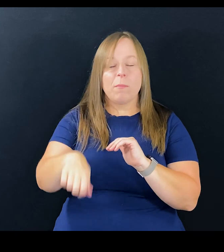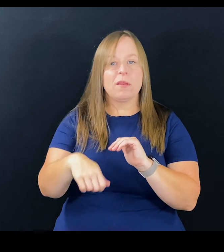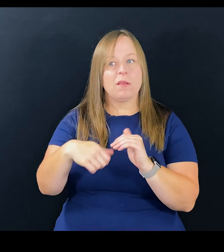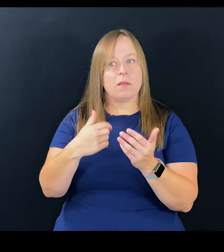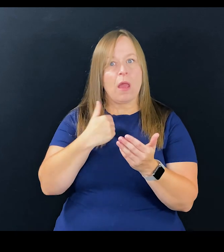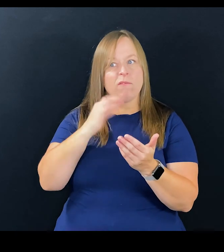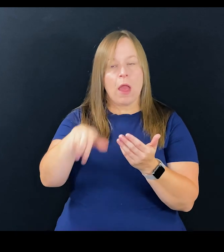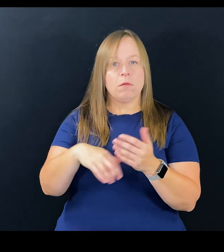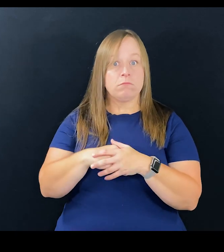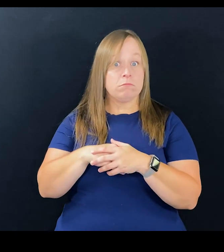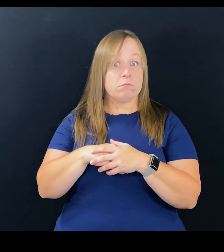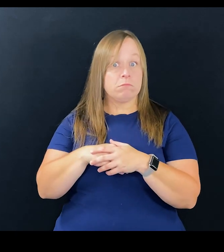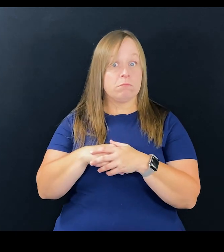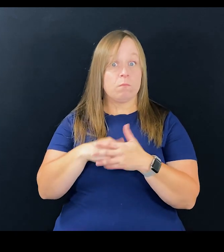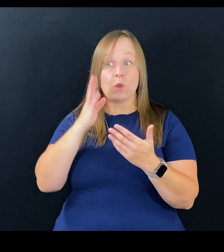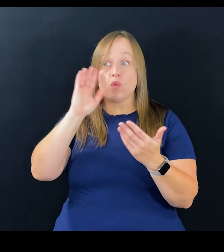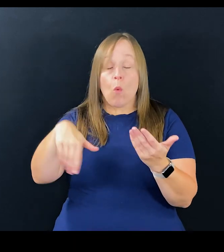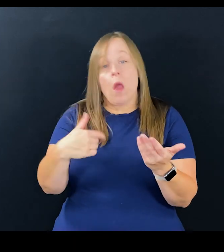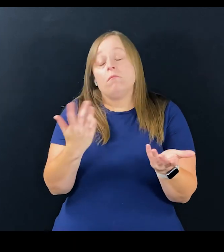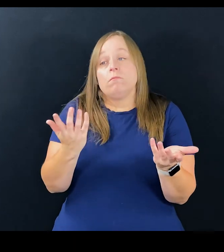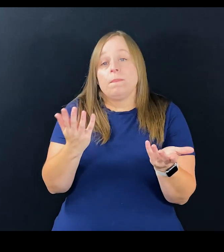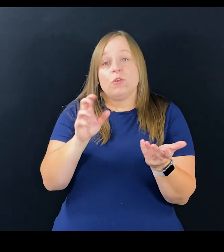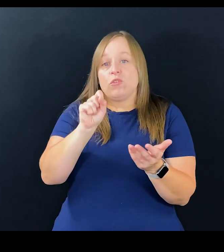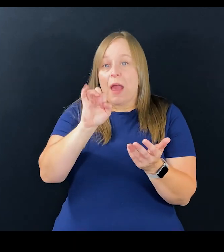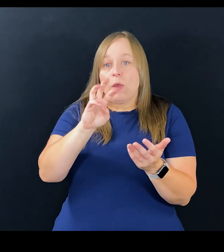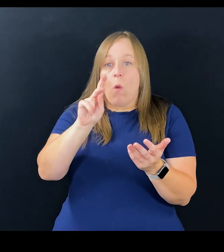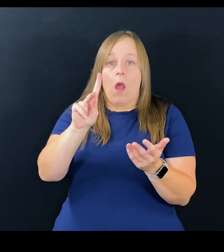Why doesn't the City of Albany have a chief accessibility officer, and you know what?